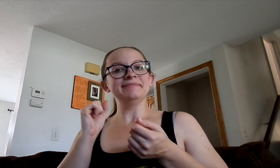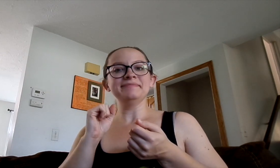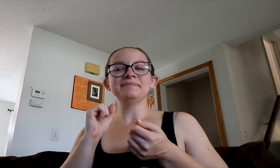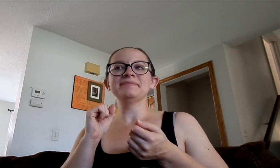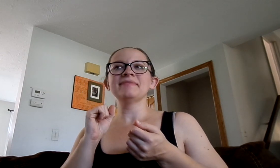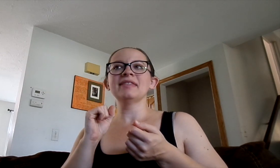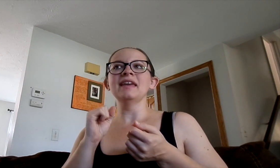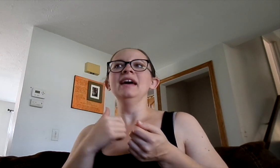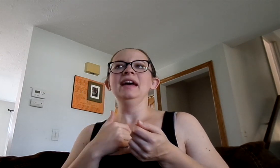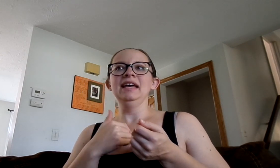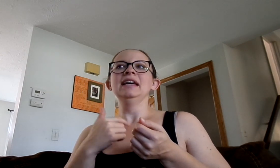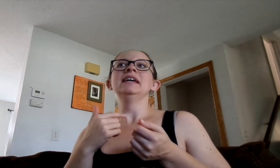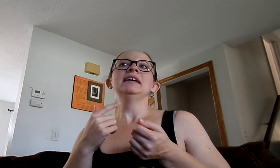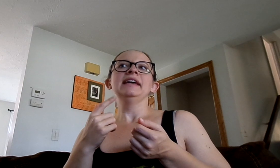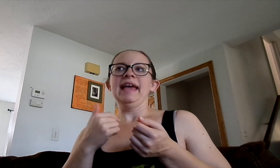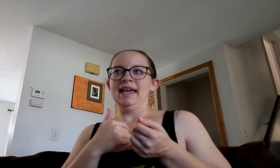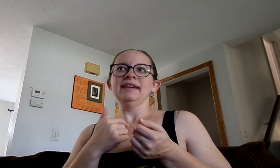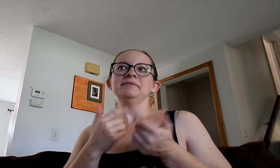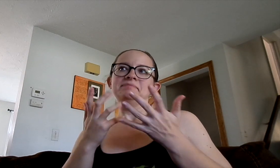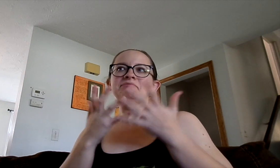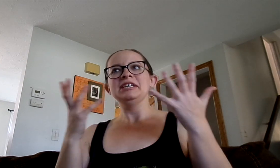yeah, I...